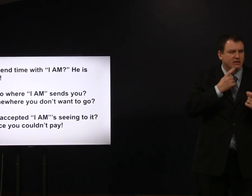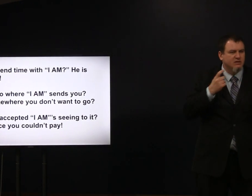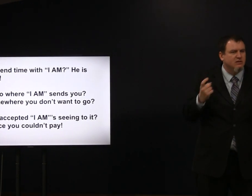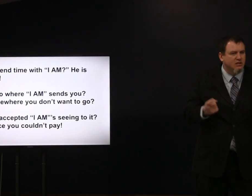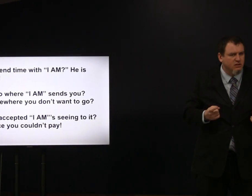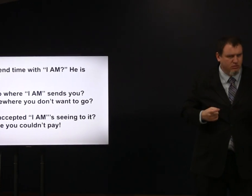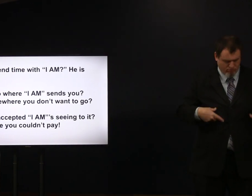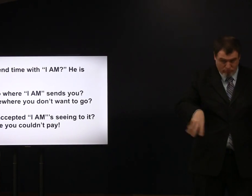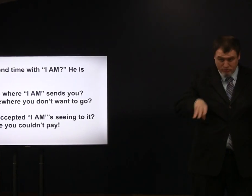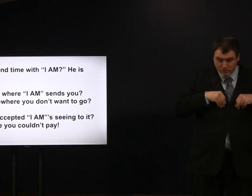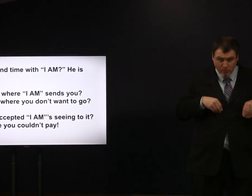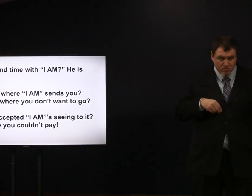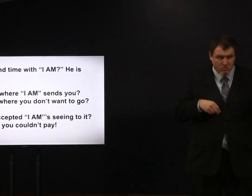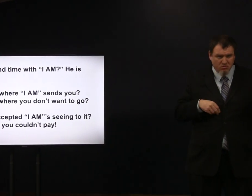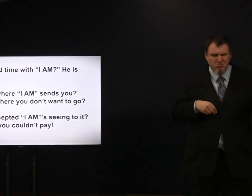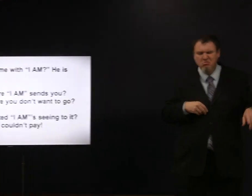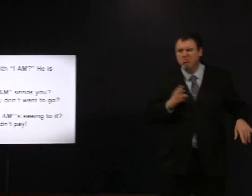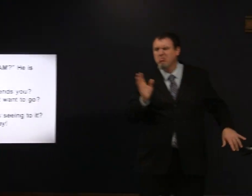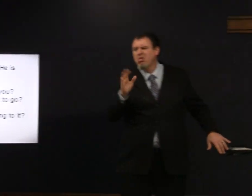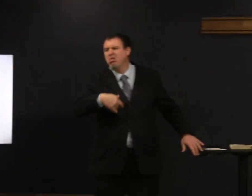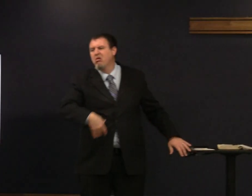that Jesus Paid the price for my sins